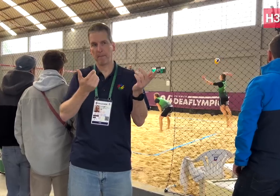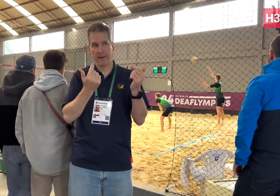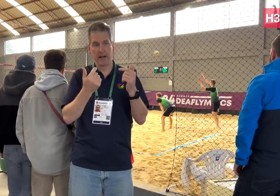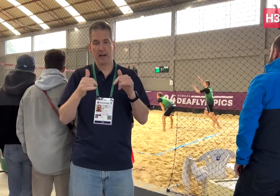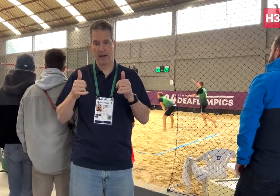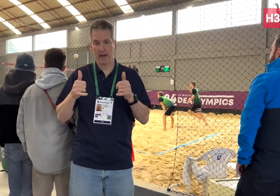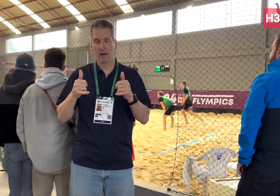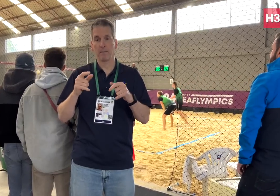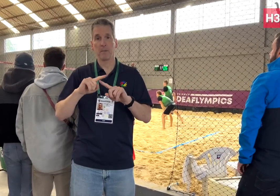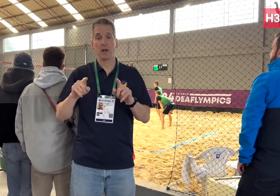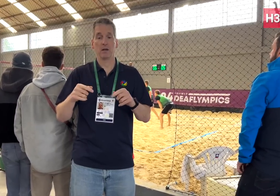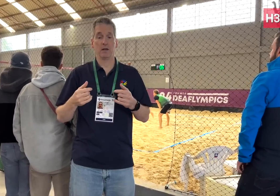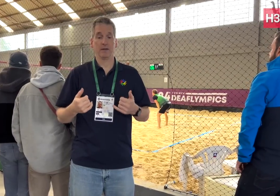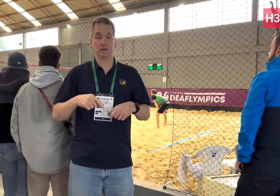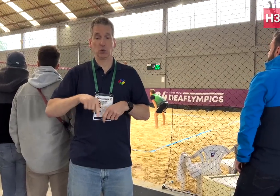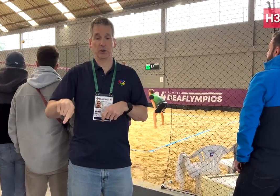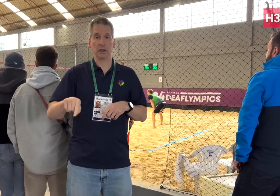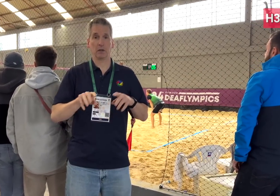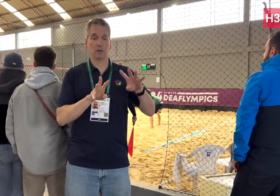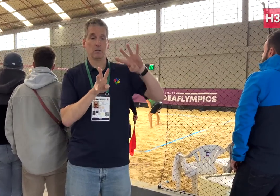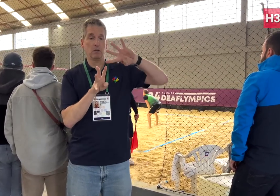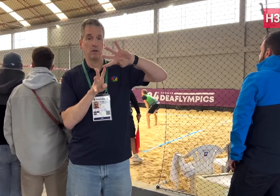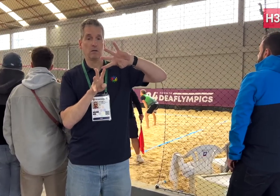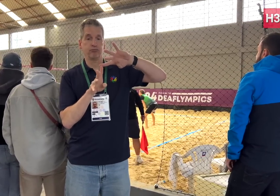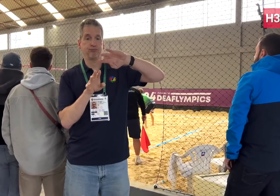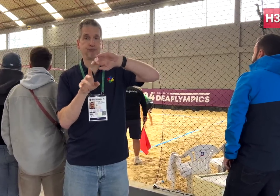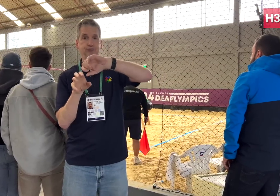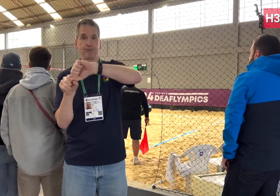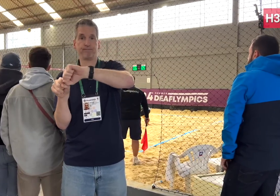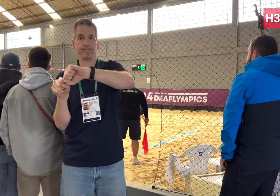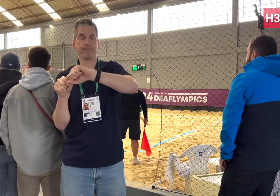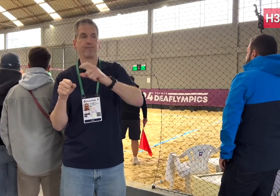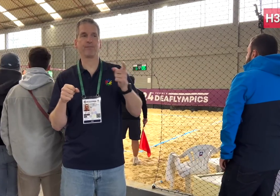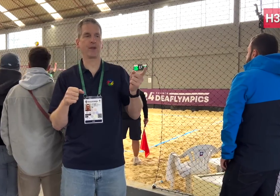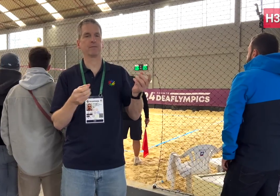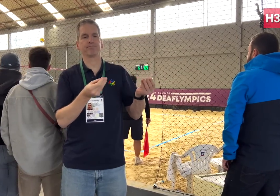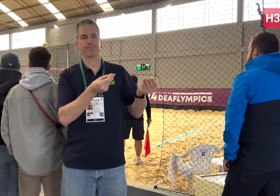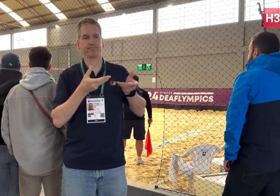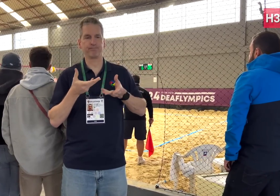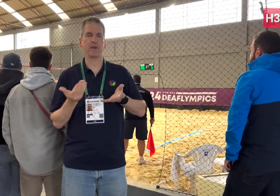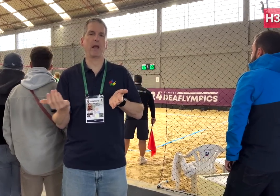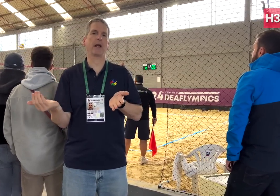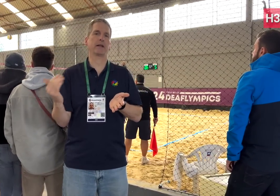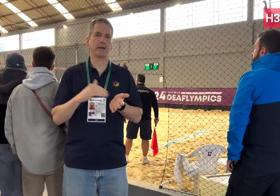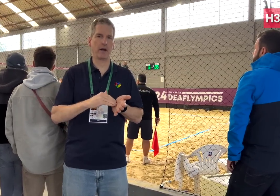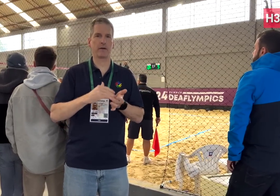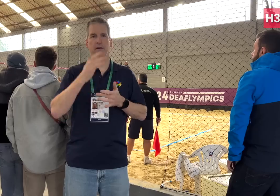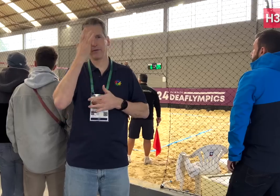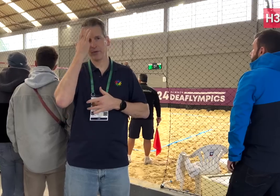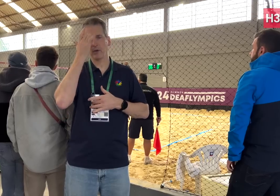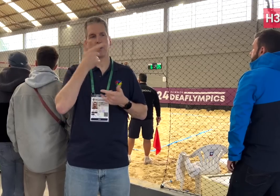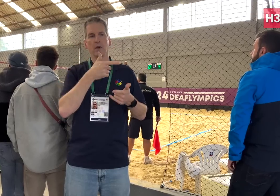This week they played in the round robin tournament, but they told us again that